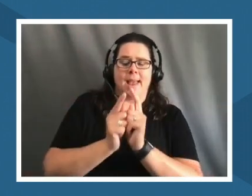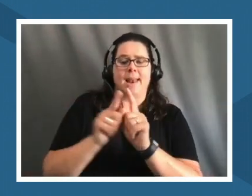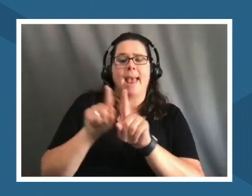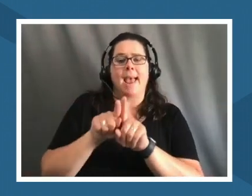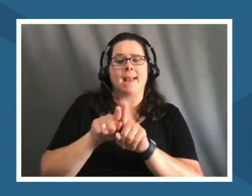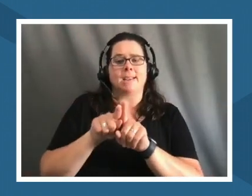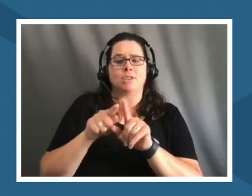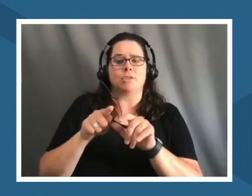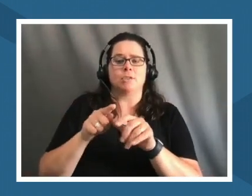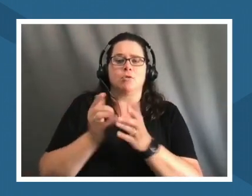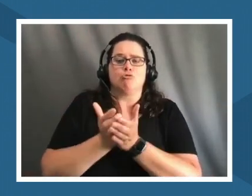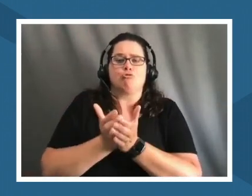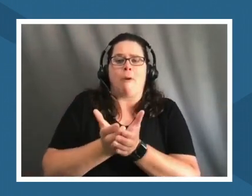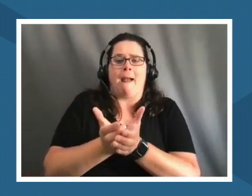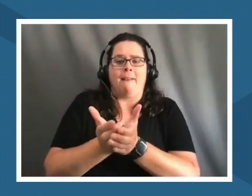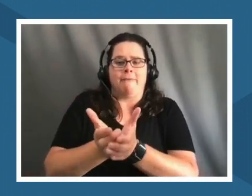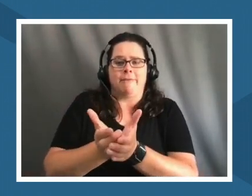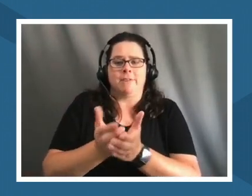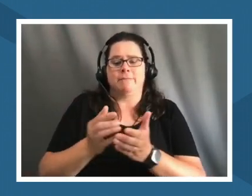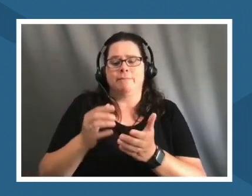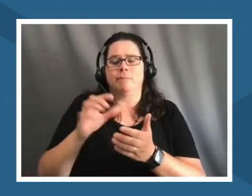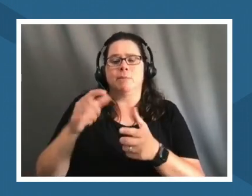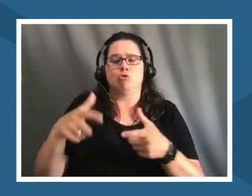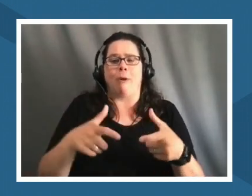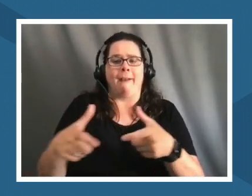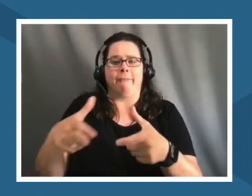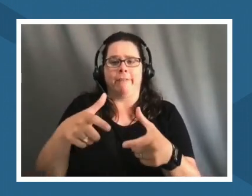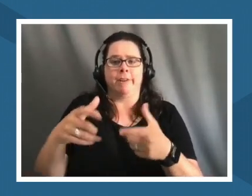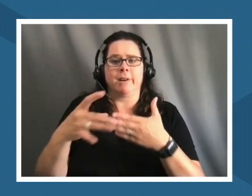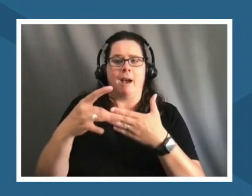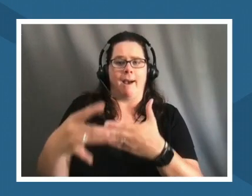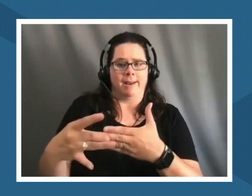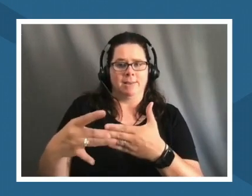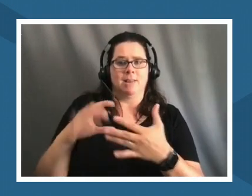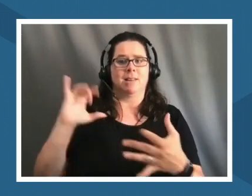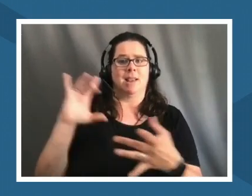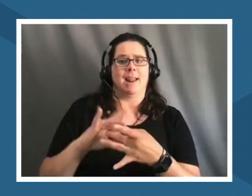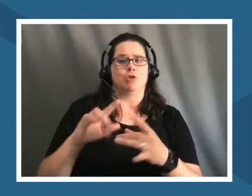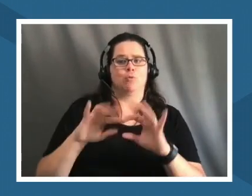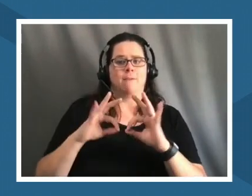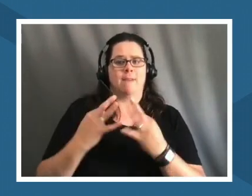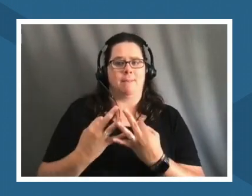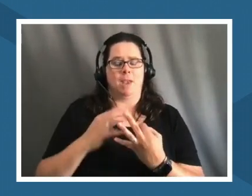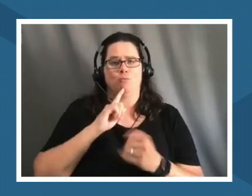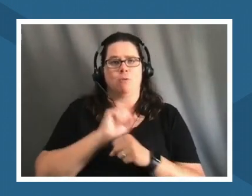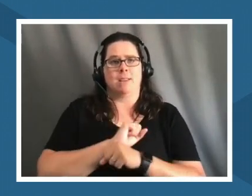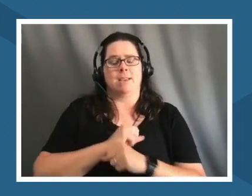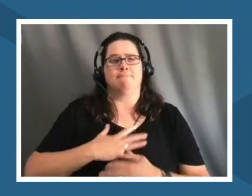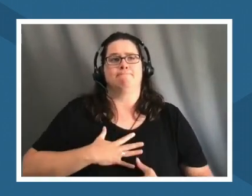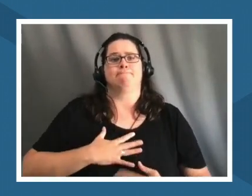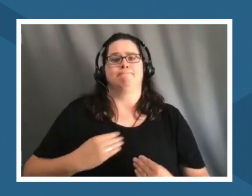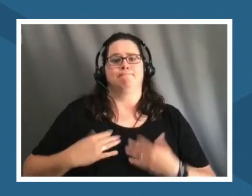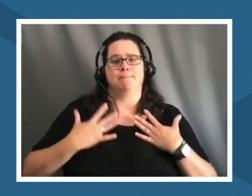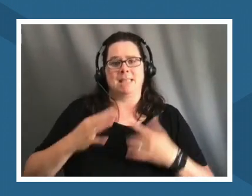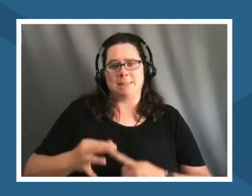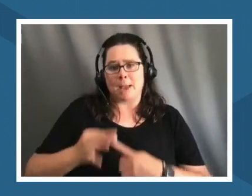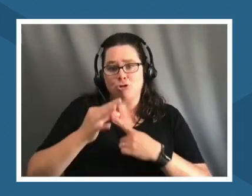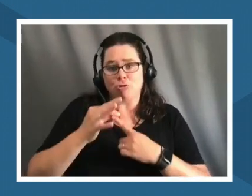connection to family um is something that i truly uh find